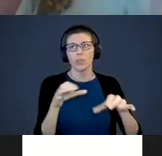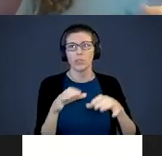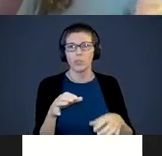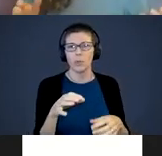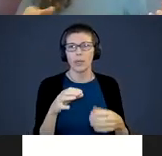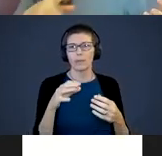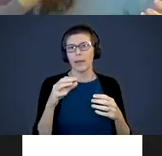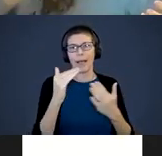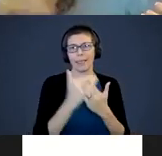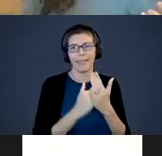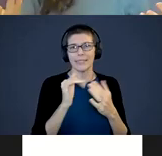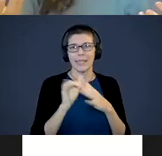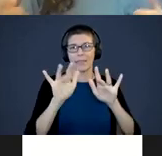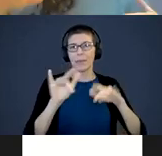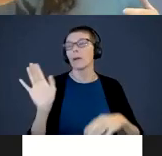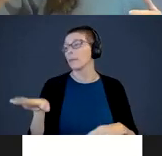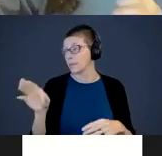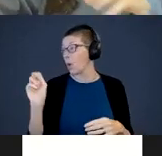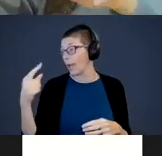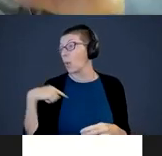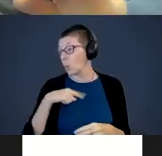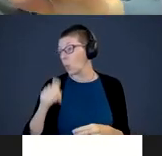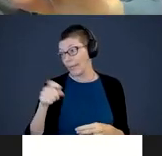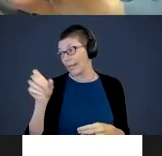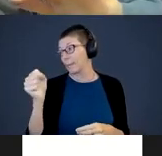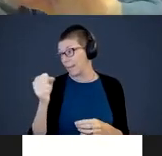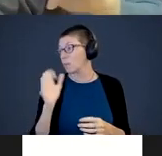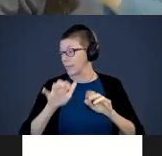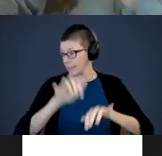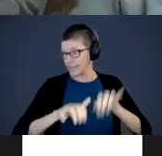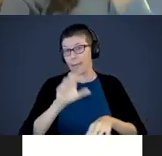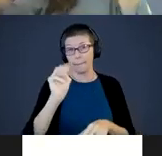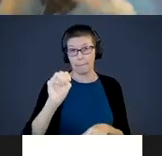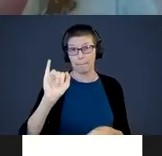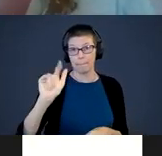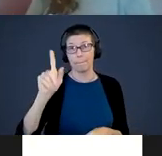let your baby engage - we need milk -type that in, milk. You can use your computer.